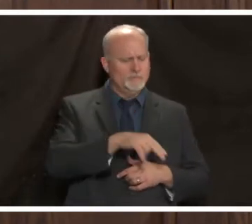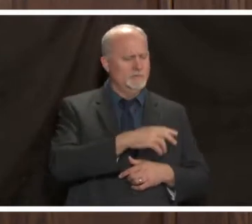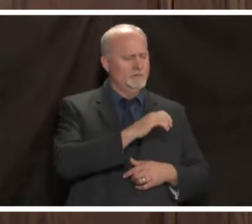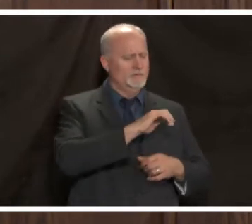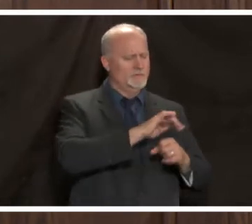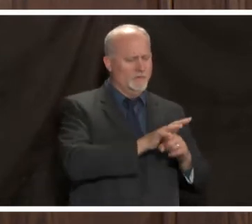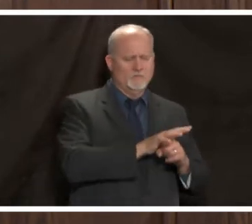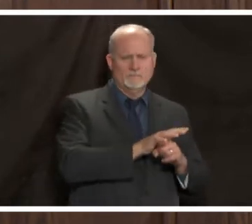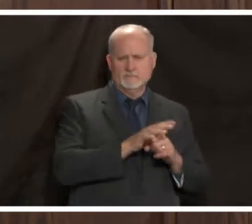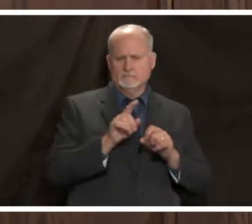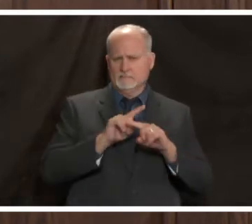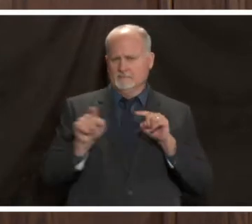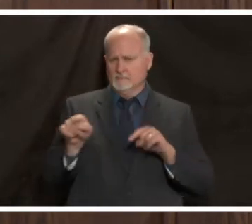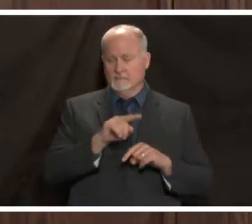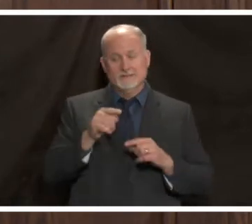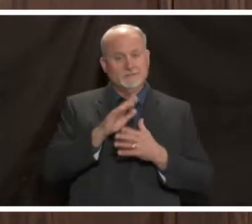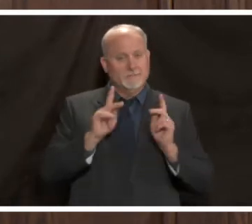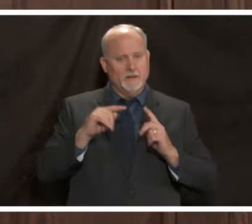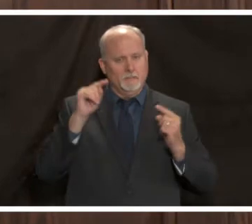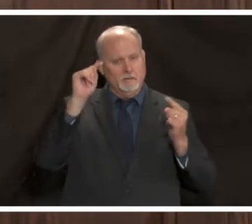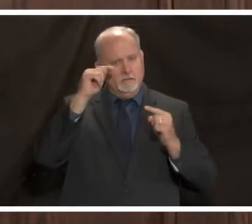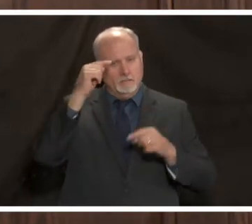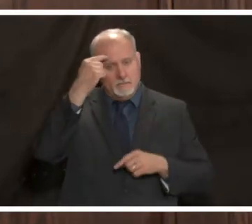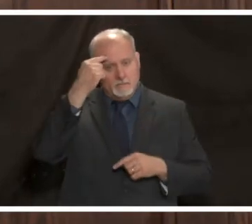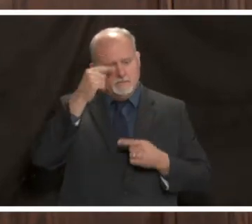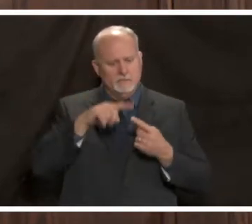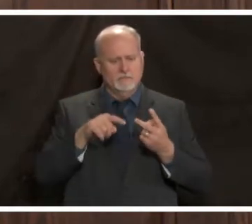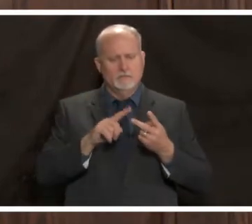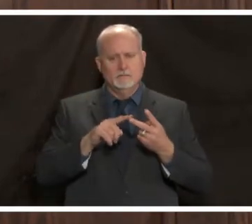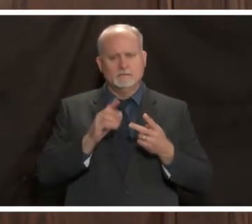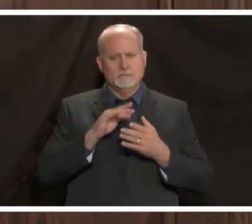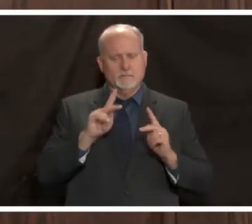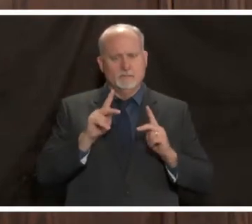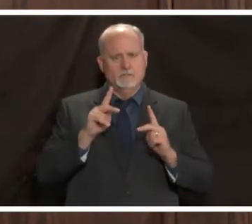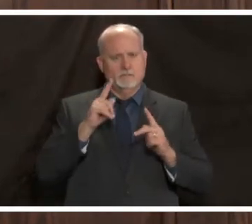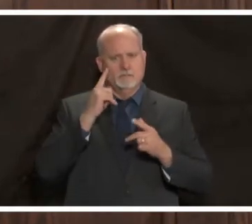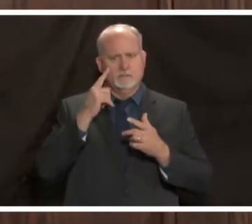are starting to get those head colds people are slightly panicked rushing to try and get a test